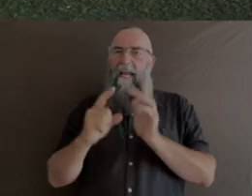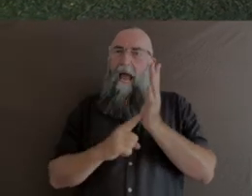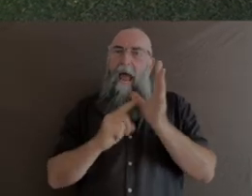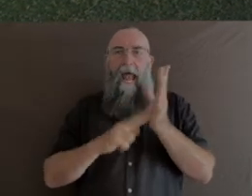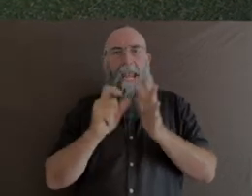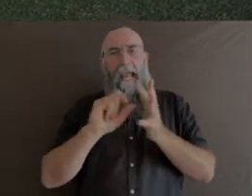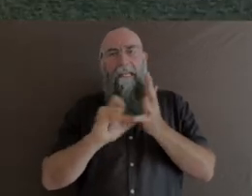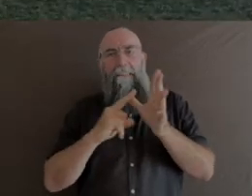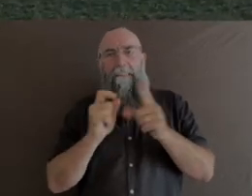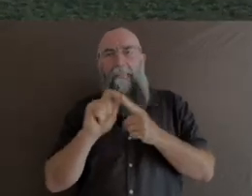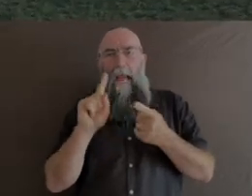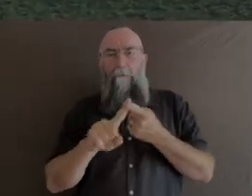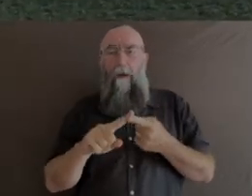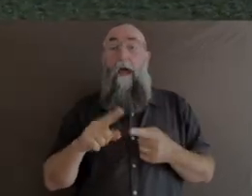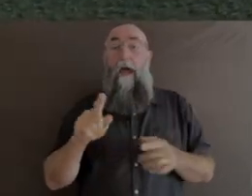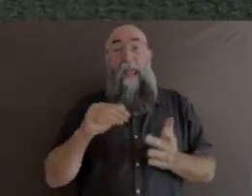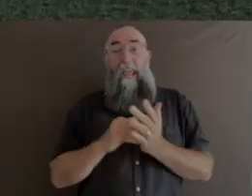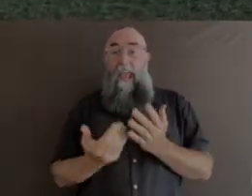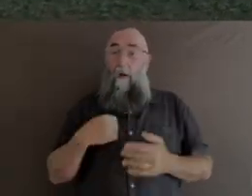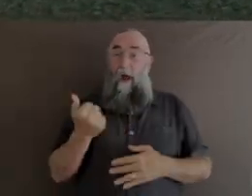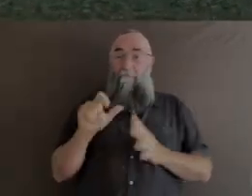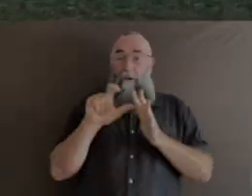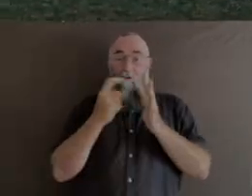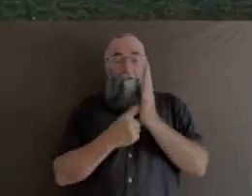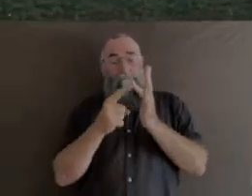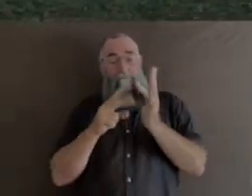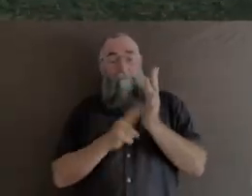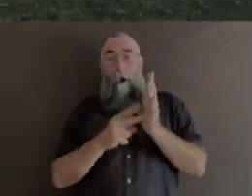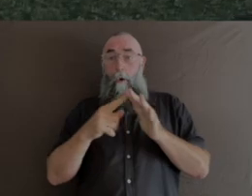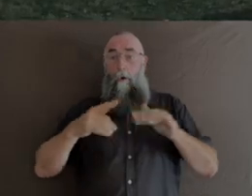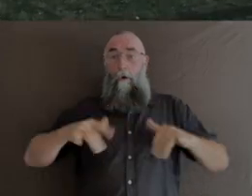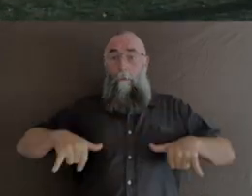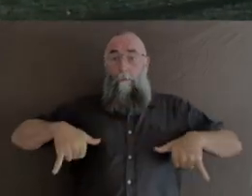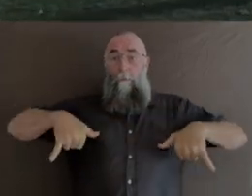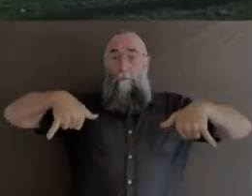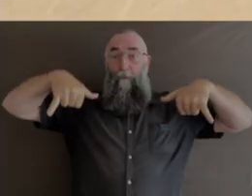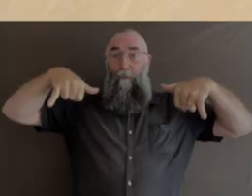and drone pilots who can now just give me infinite ways